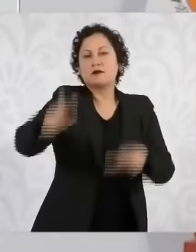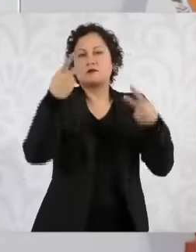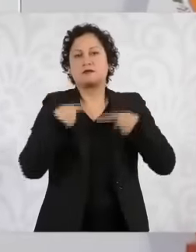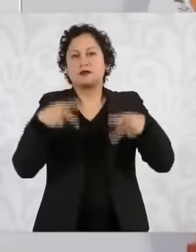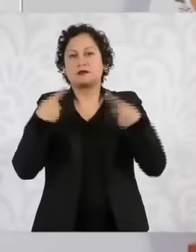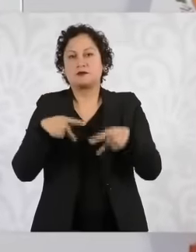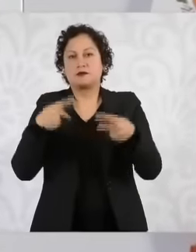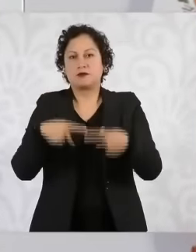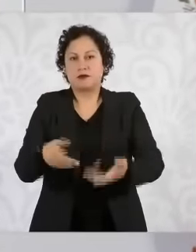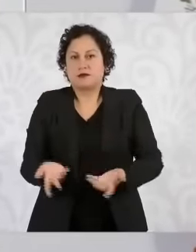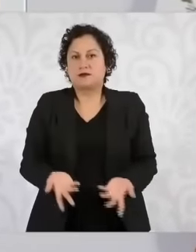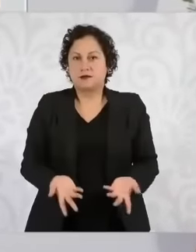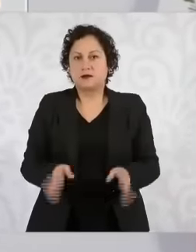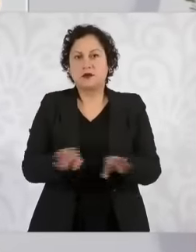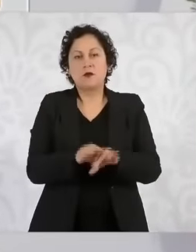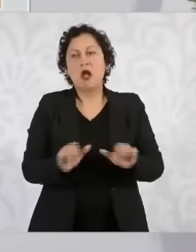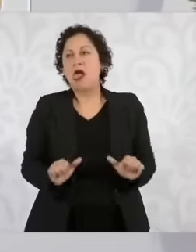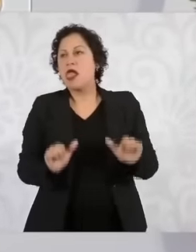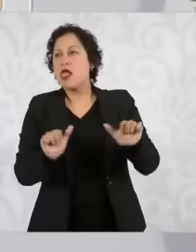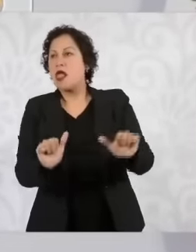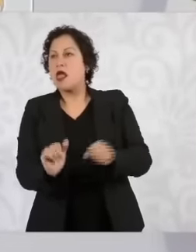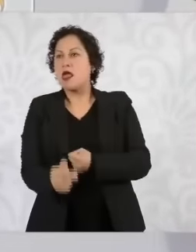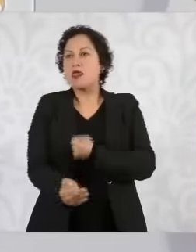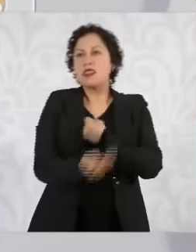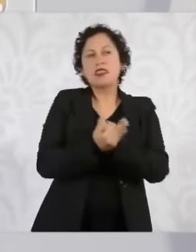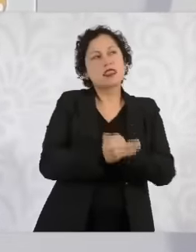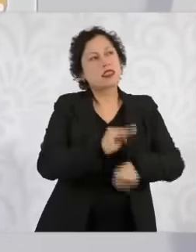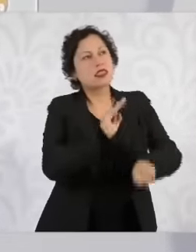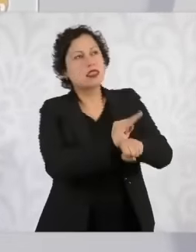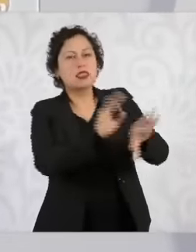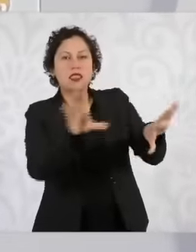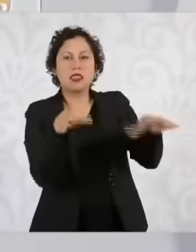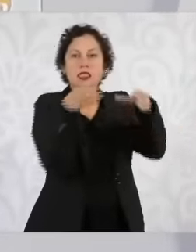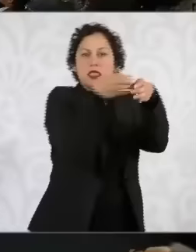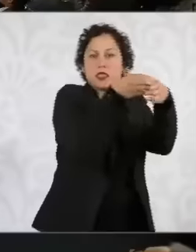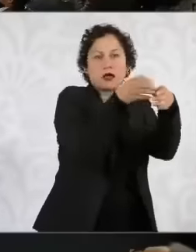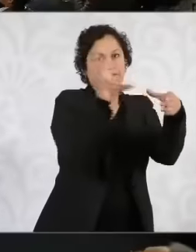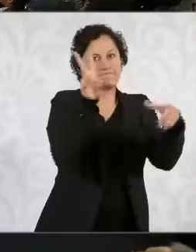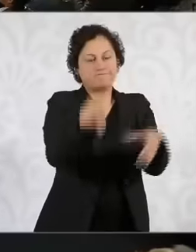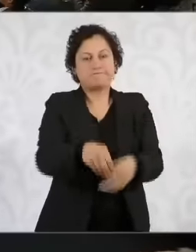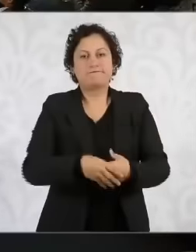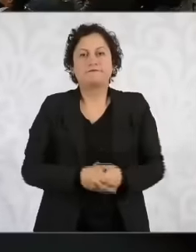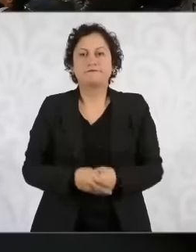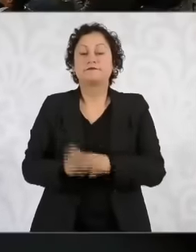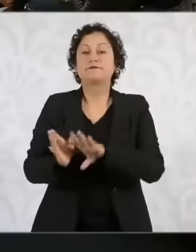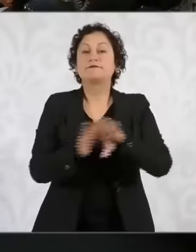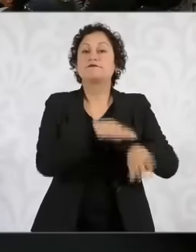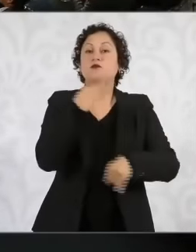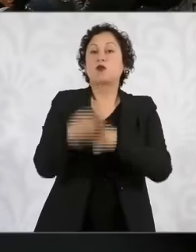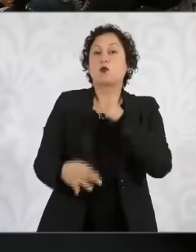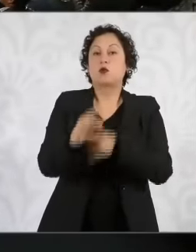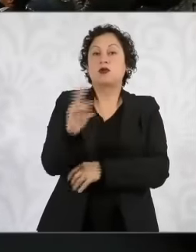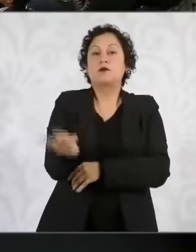of a privilege of some Lastly, how many president ask you about the fact that the fourth court